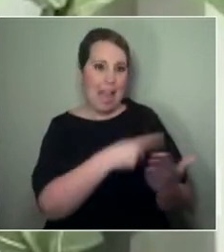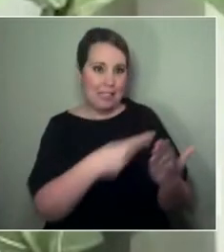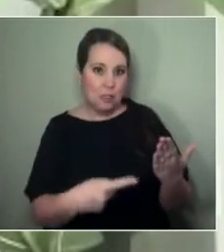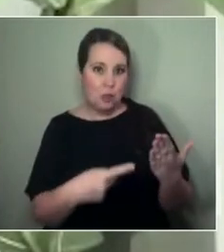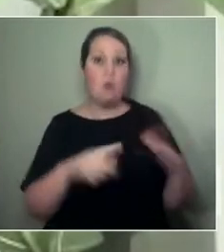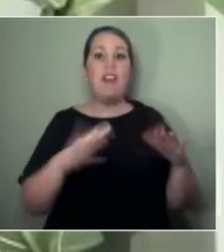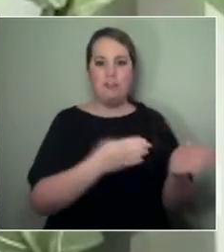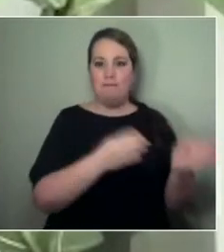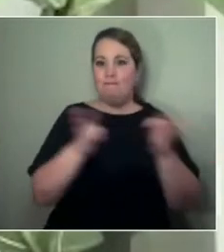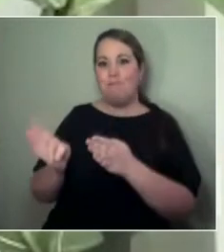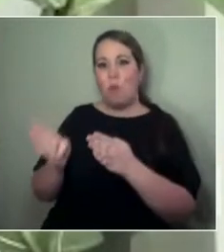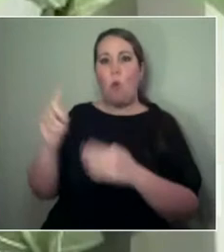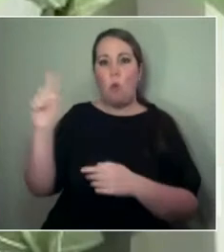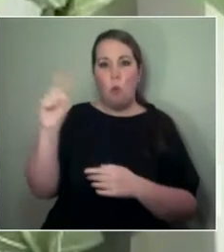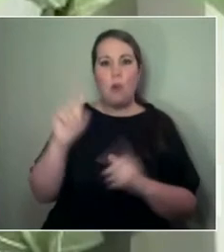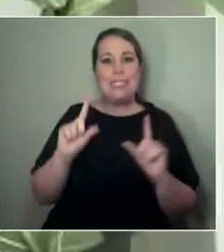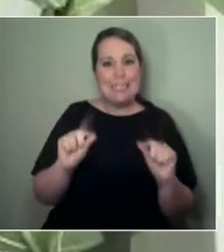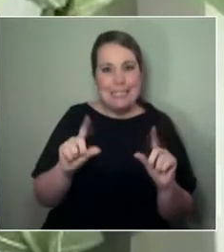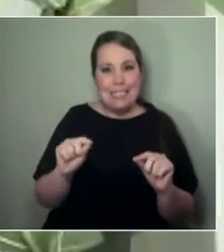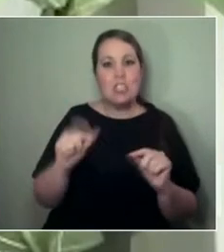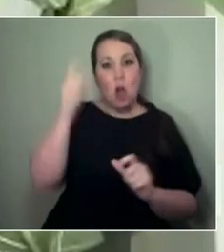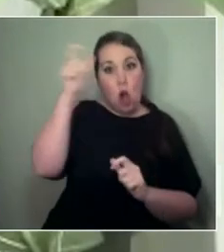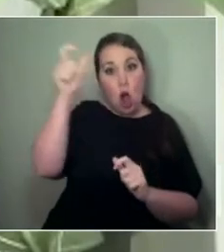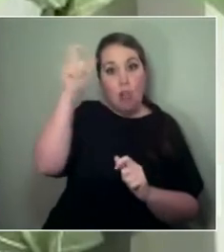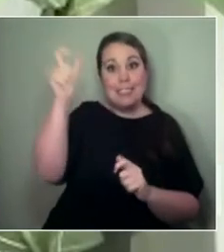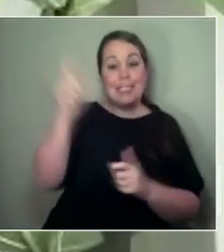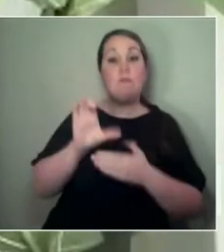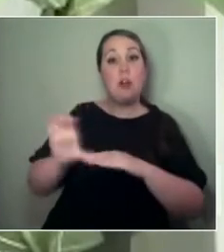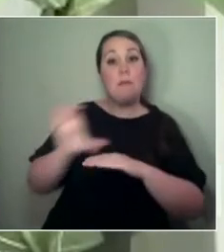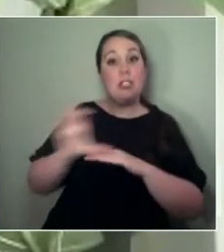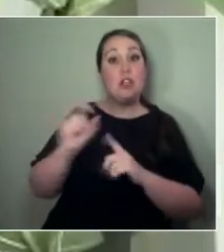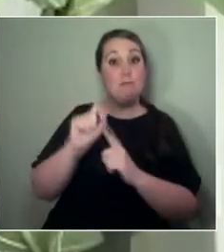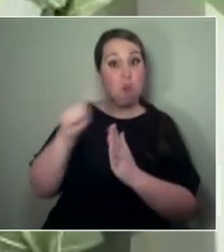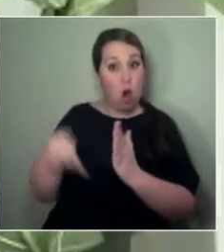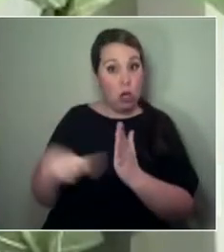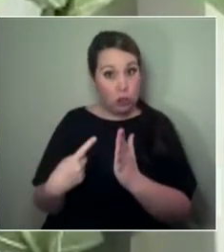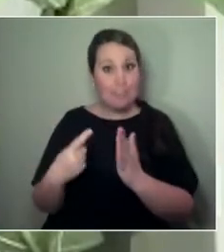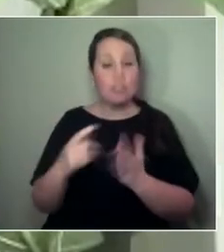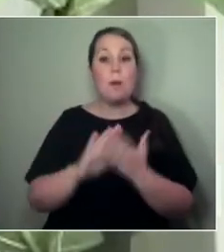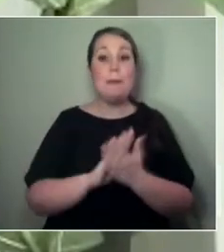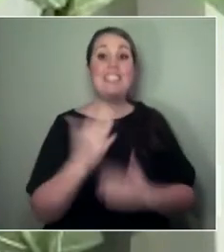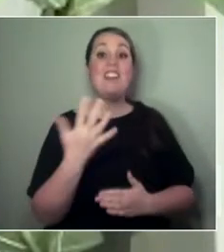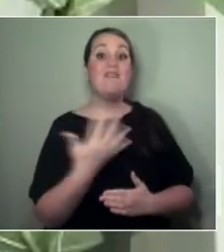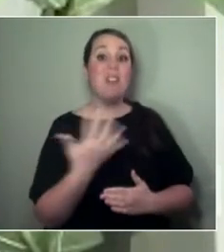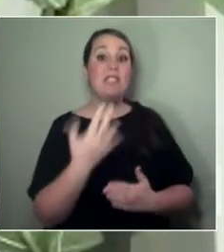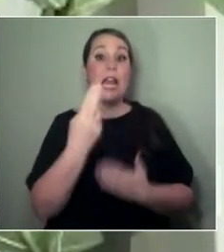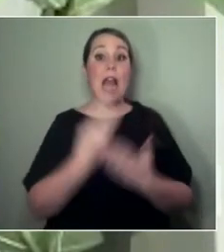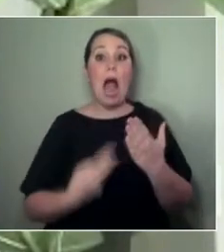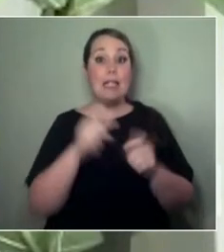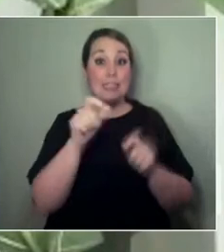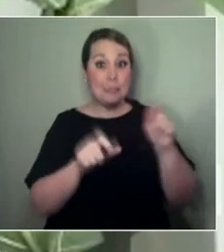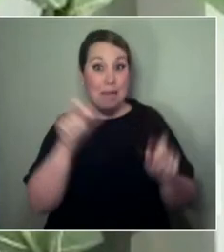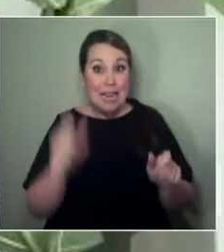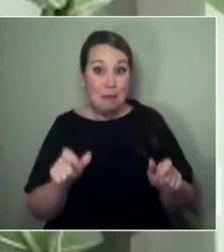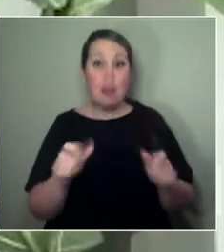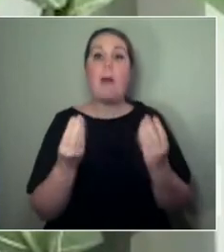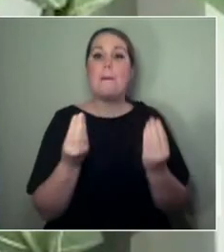which is what I'm here to tell you about today. Here, we gave 15 artists money and mentorship